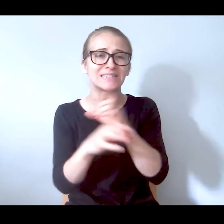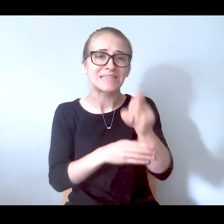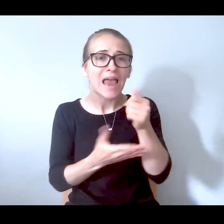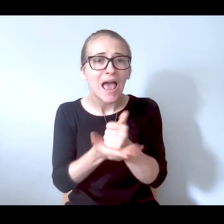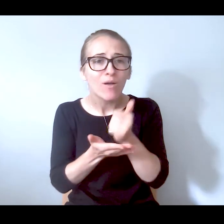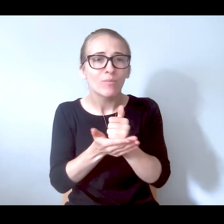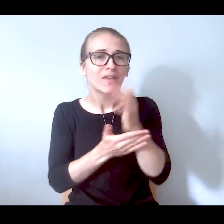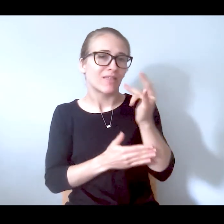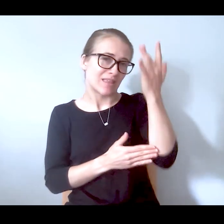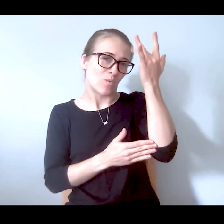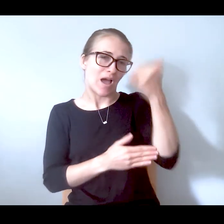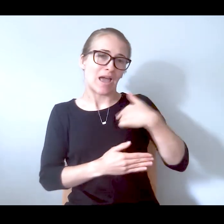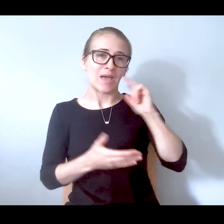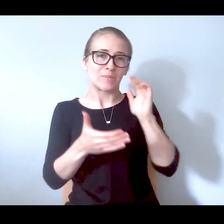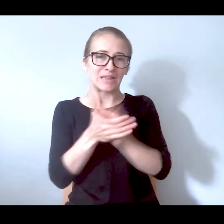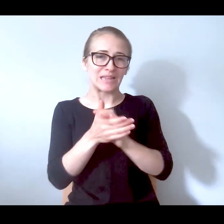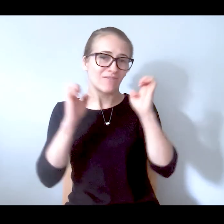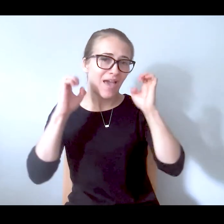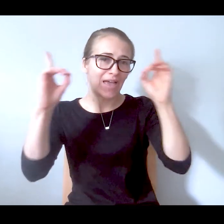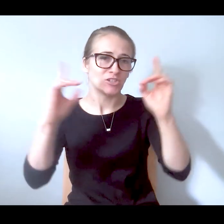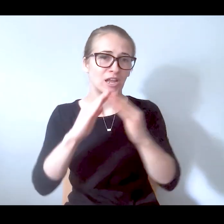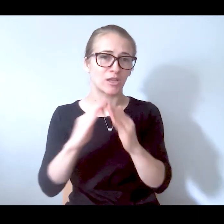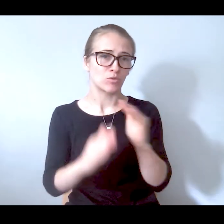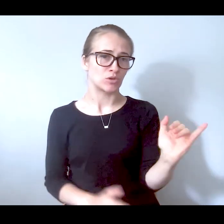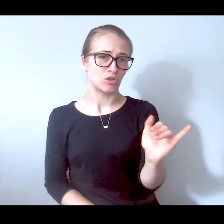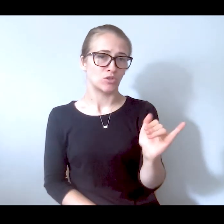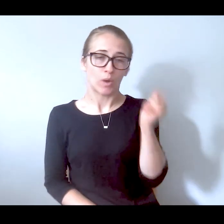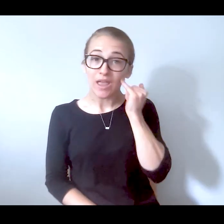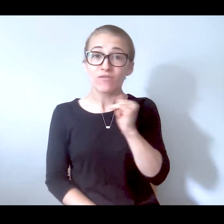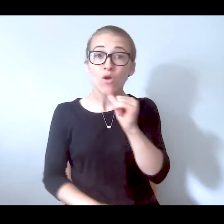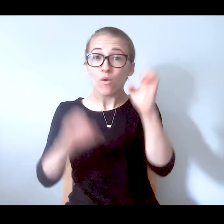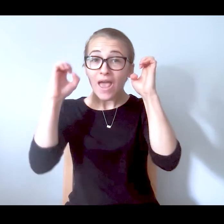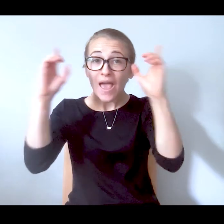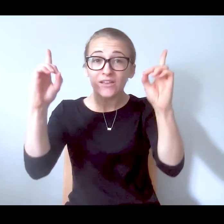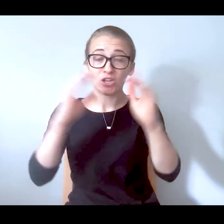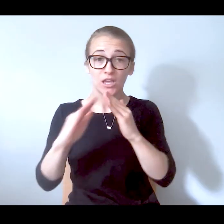and they need help. That's why I'm big on educating community also. If you don't educate the community,